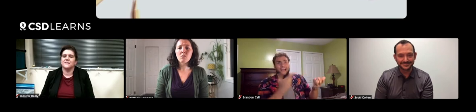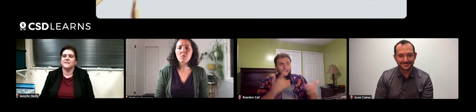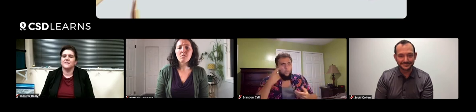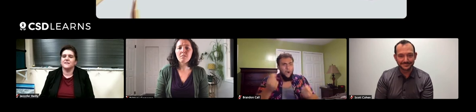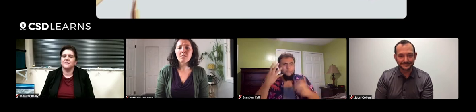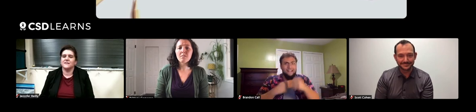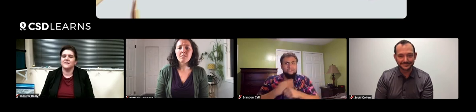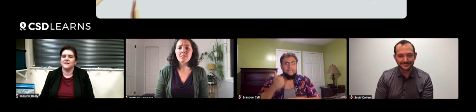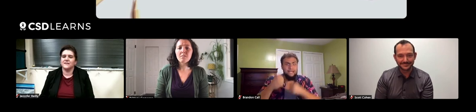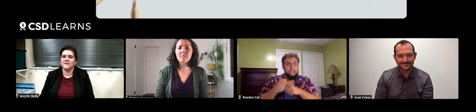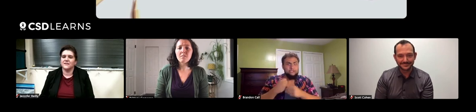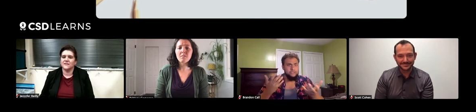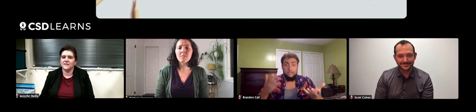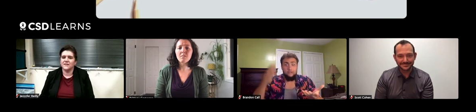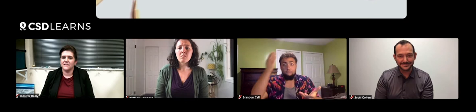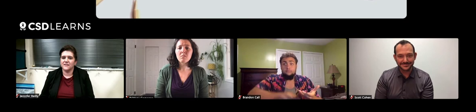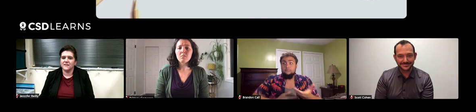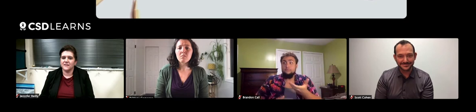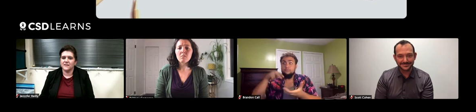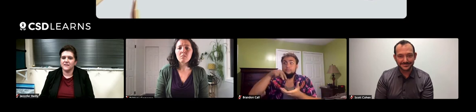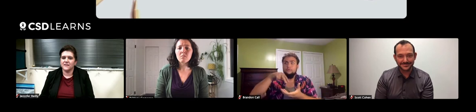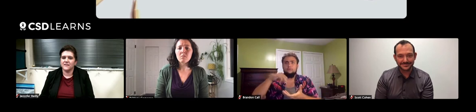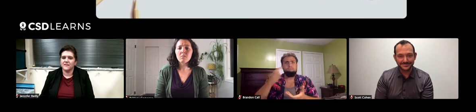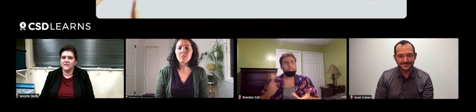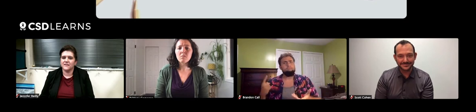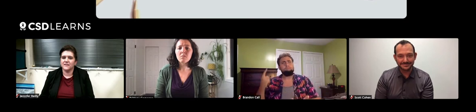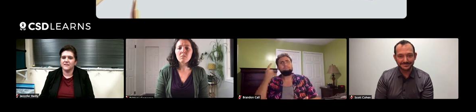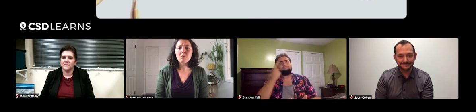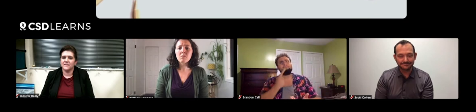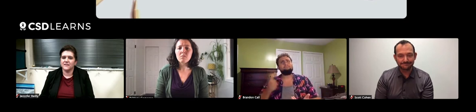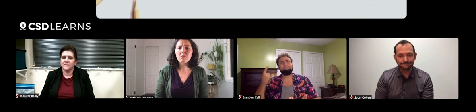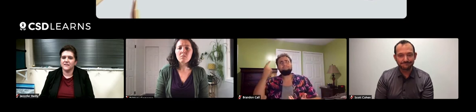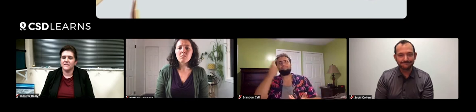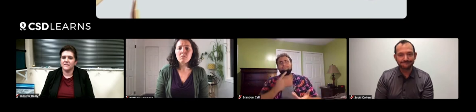He said, "well, how long have they been here?" I replied, "For 10 years, but you're standing there staring at your phone, you didn't see it as it came up."